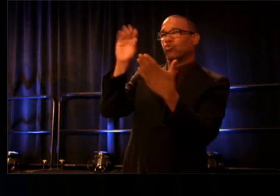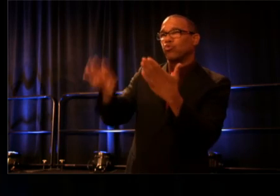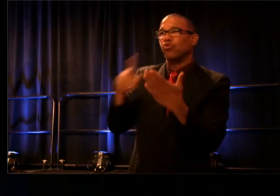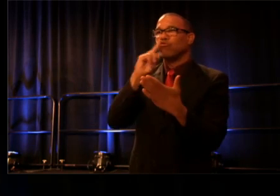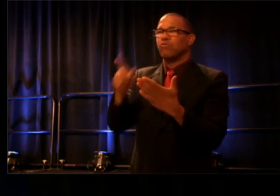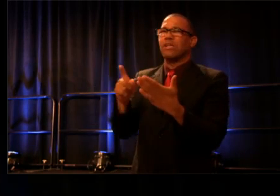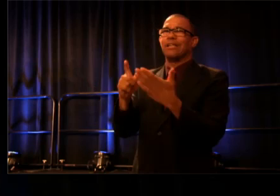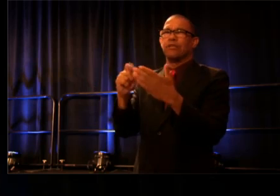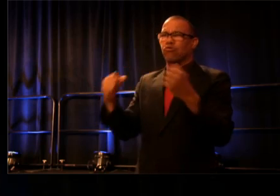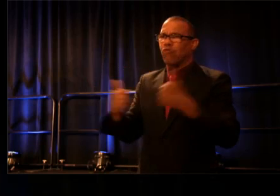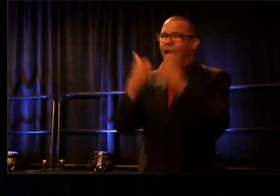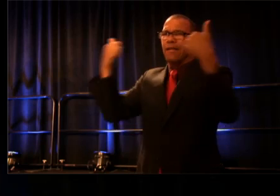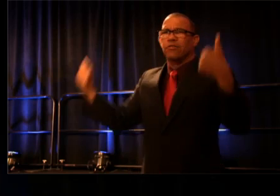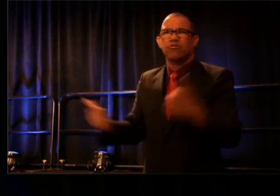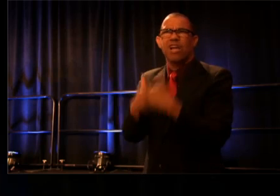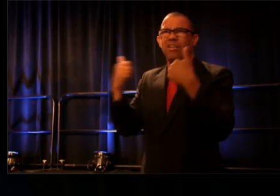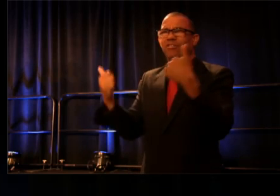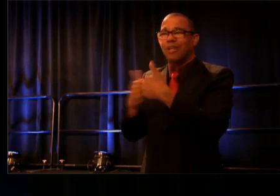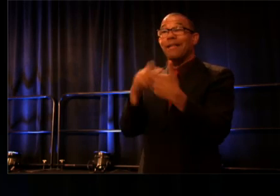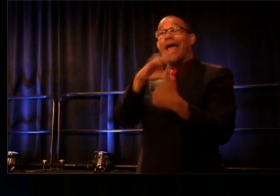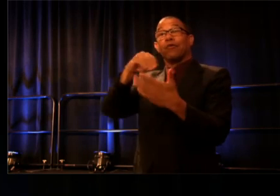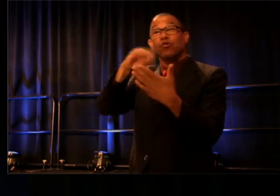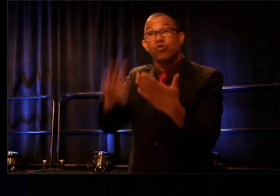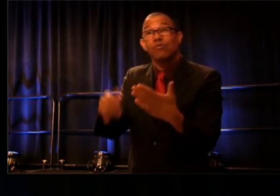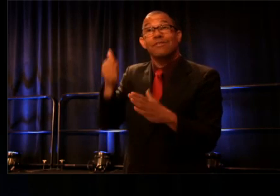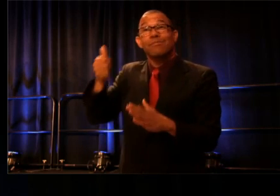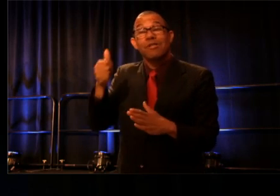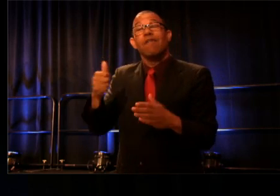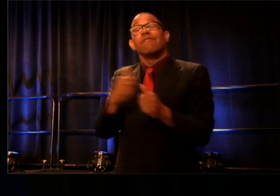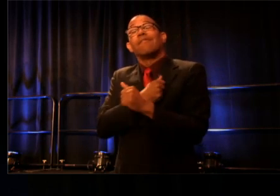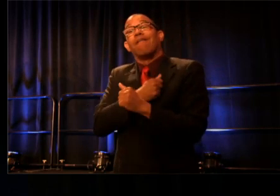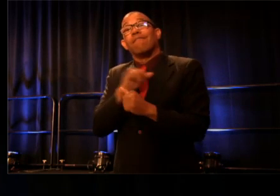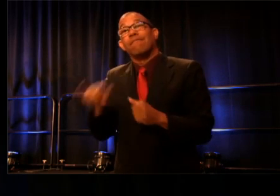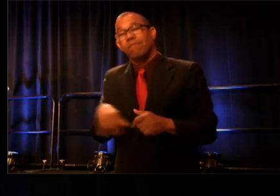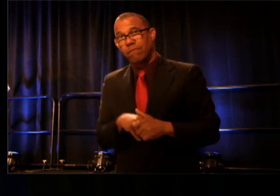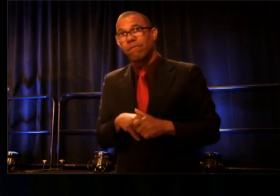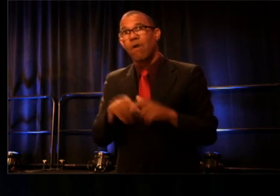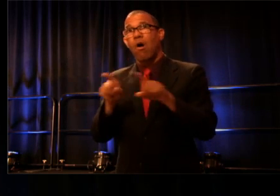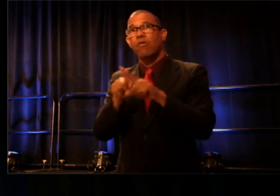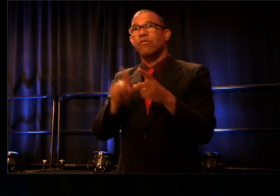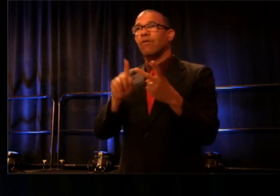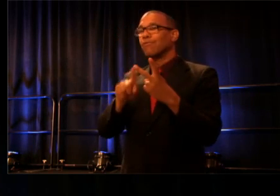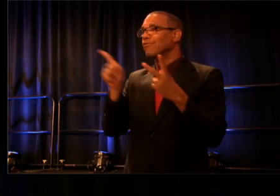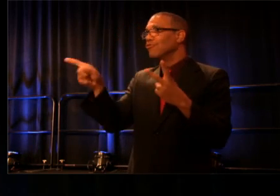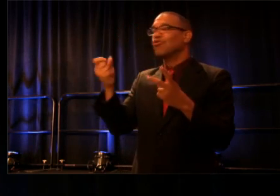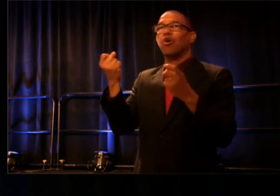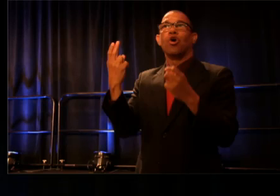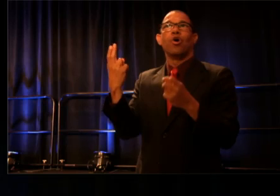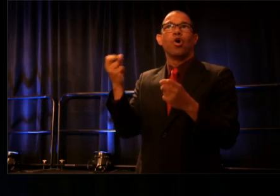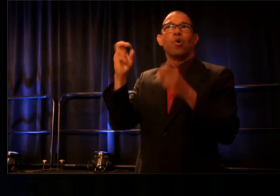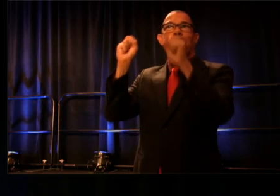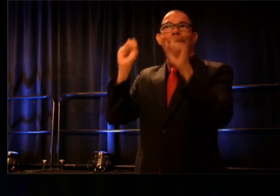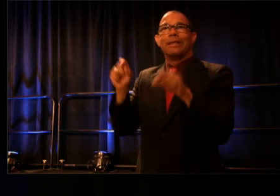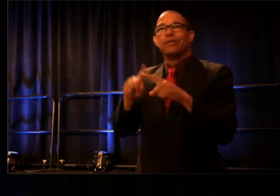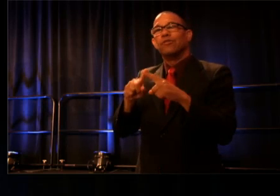and they absolutely loved her for it. I'm also astonished at Kimberly's ability to maintain so many long standing relationships